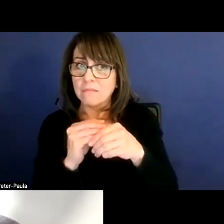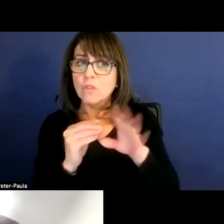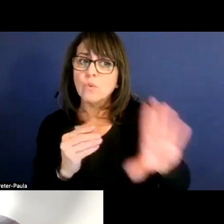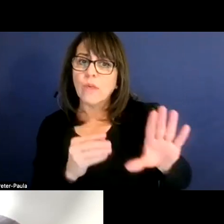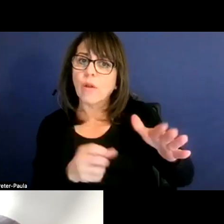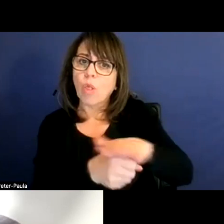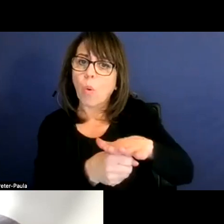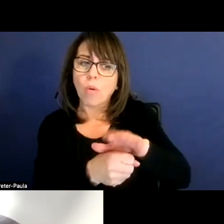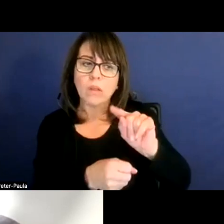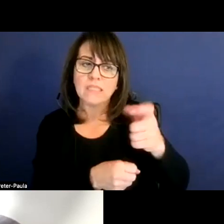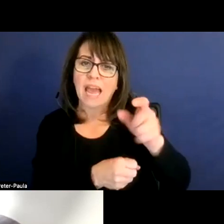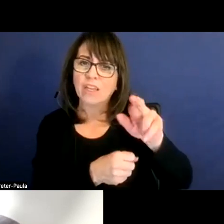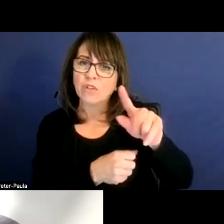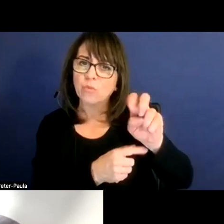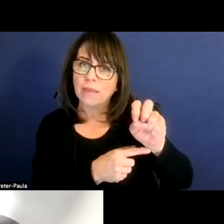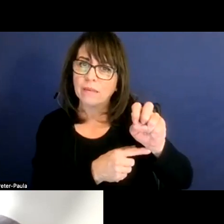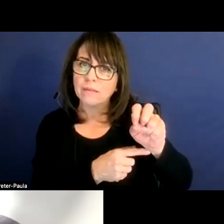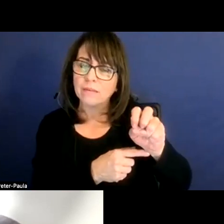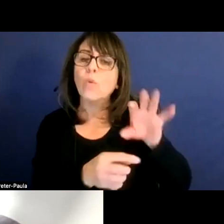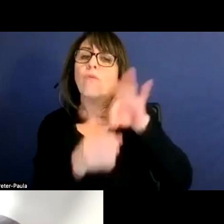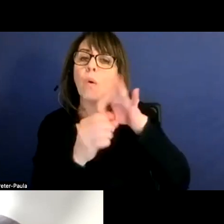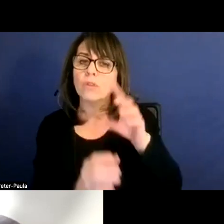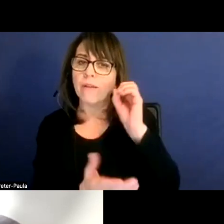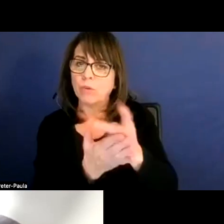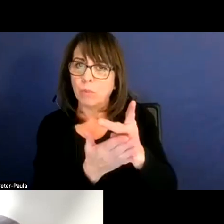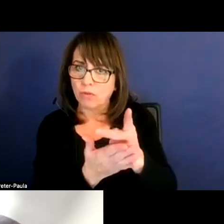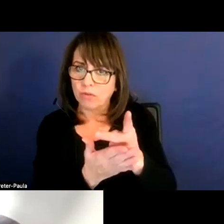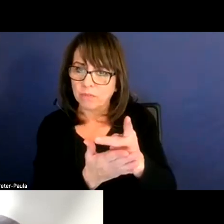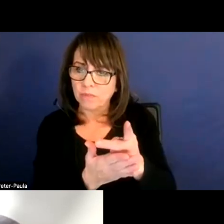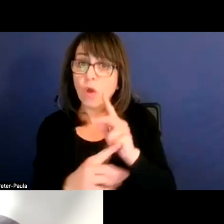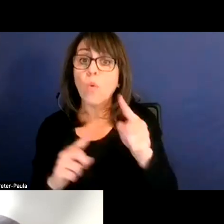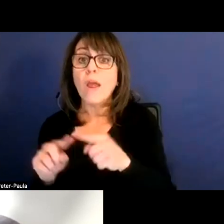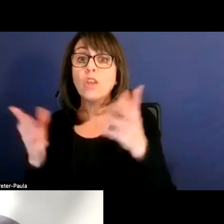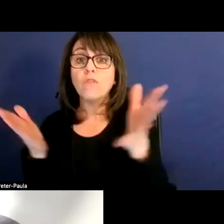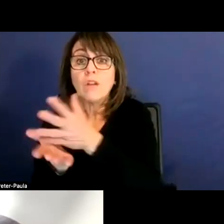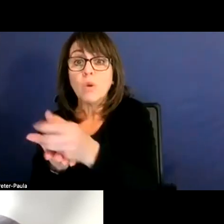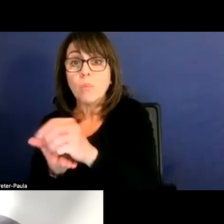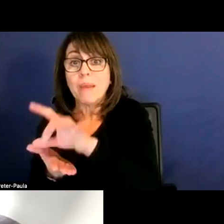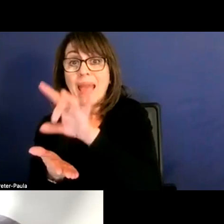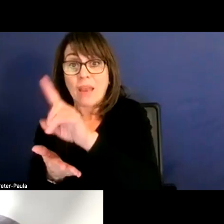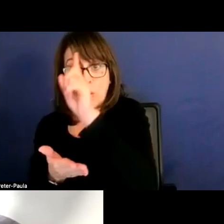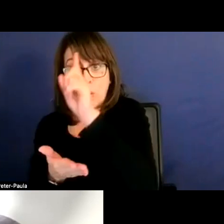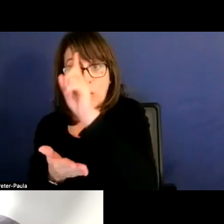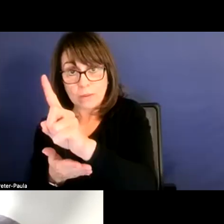Then after you consume all the golden pennies, then the next thing is, like Dennis was saying,